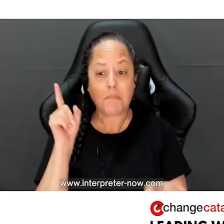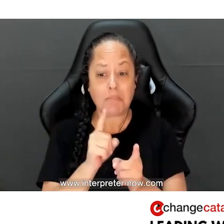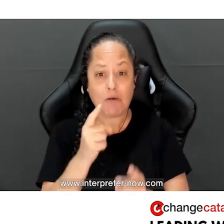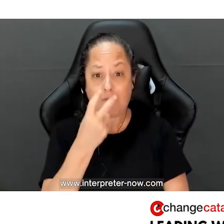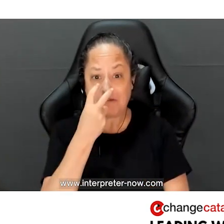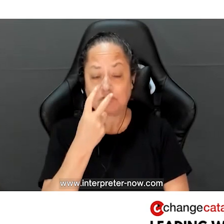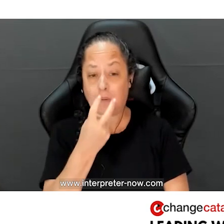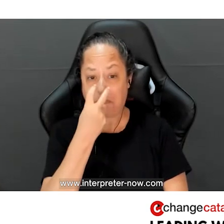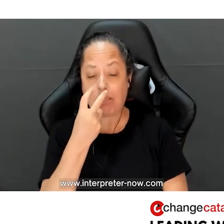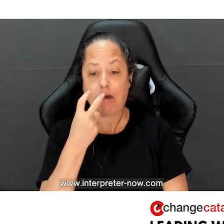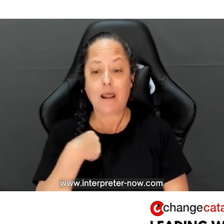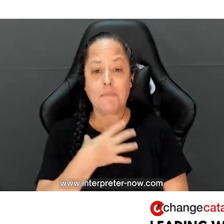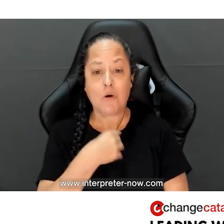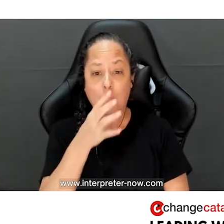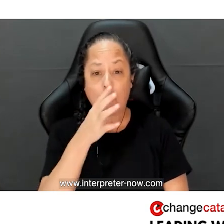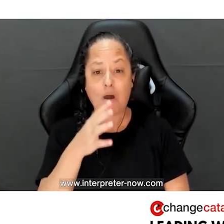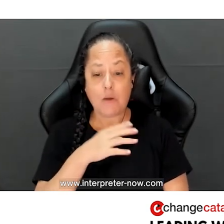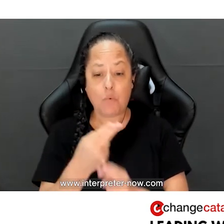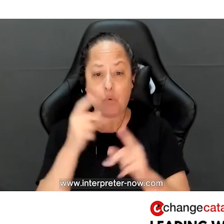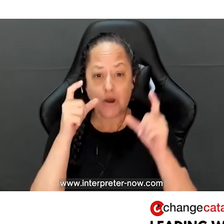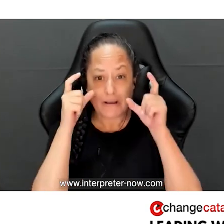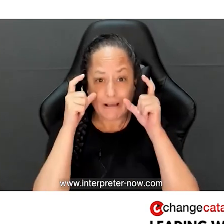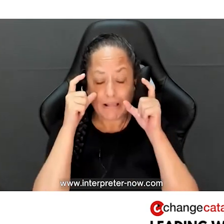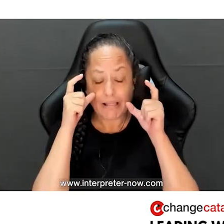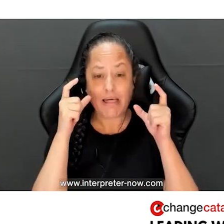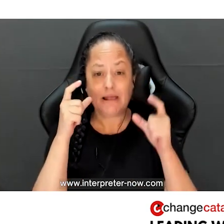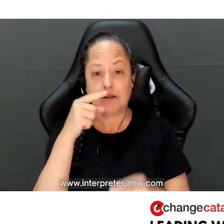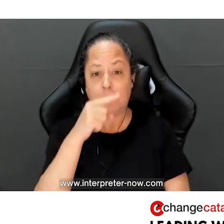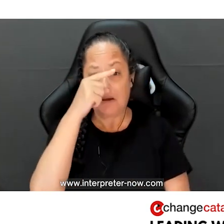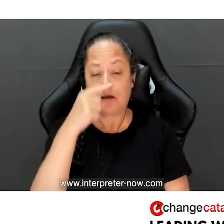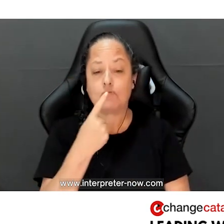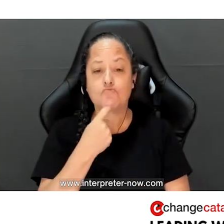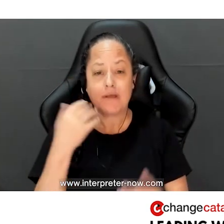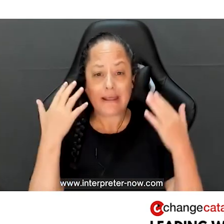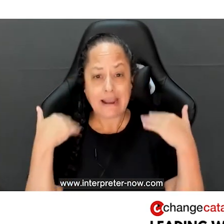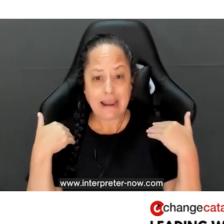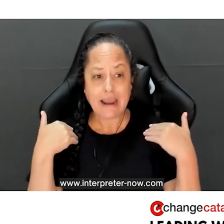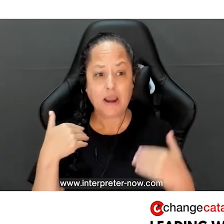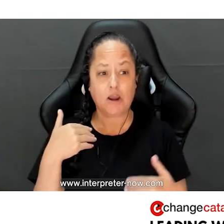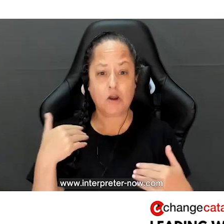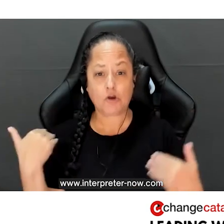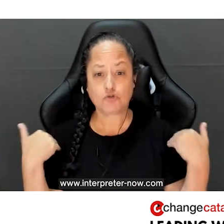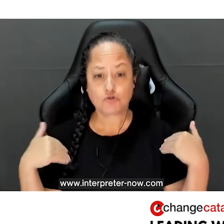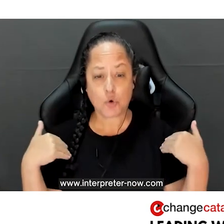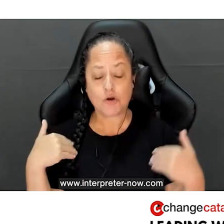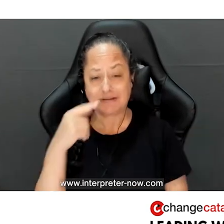woman with long blonde and red hair, wearing glasses, and a short-sleeved black sweater.